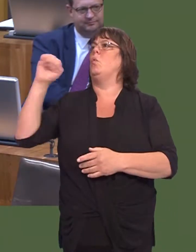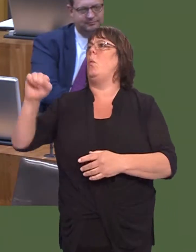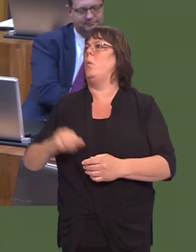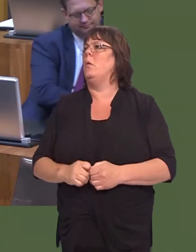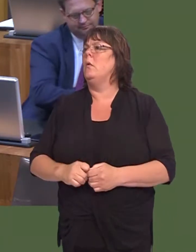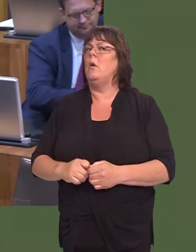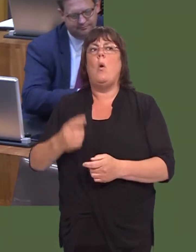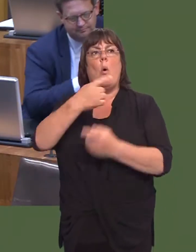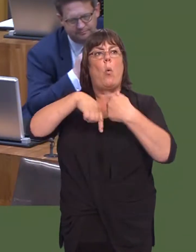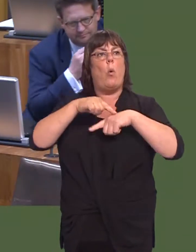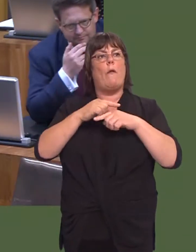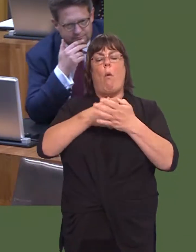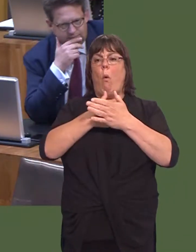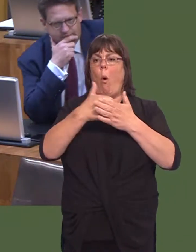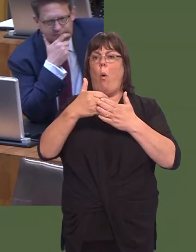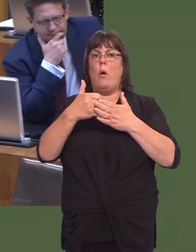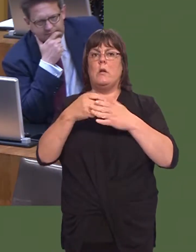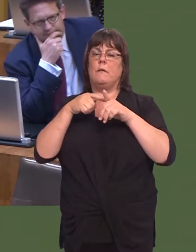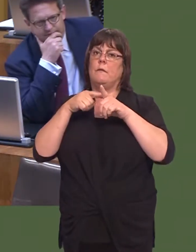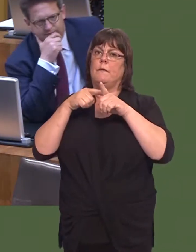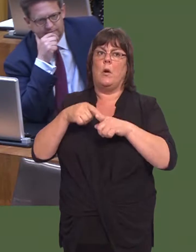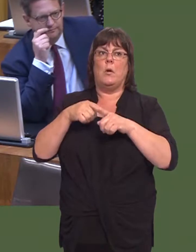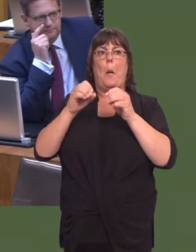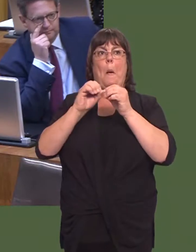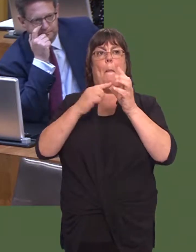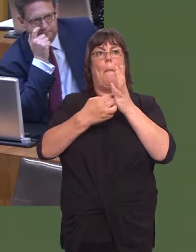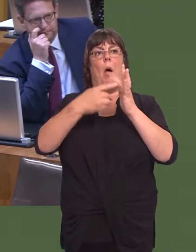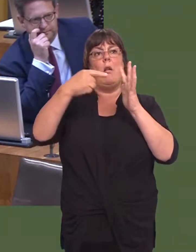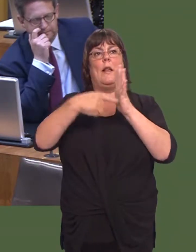We have never changed our position, as a Government, that the Barnett formula has run towards the